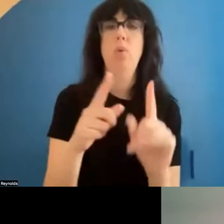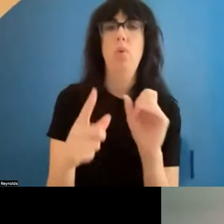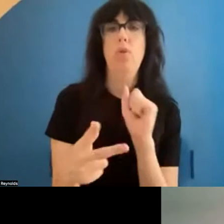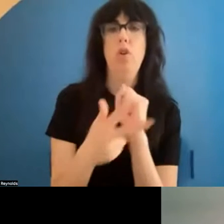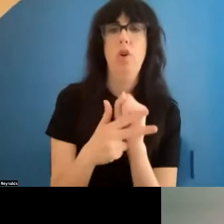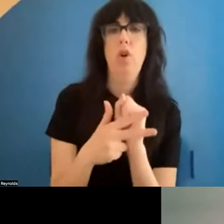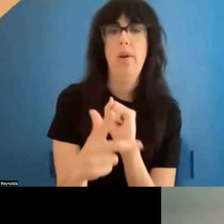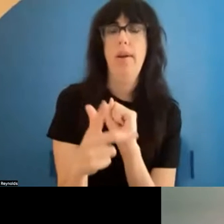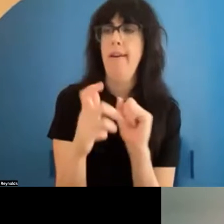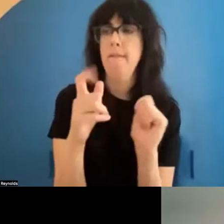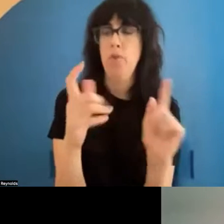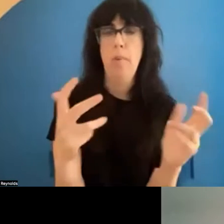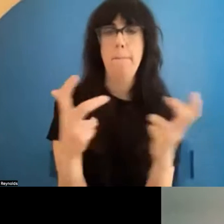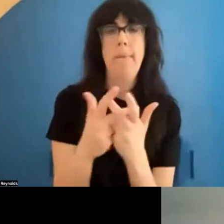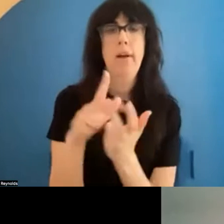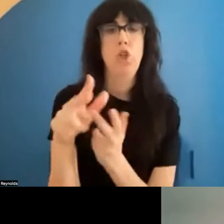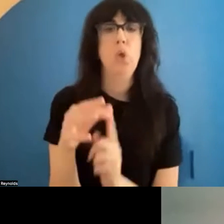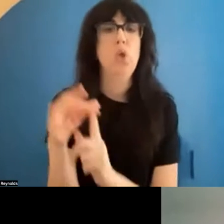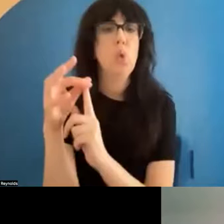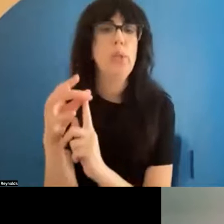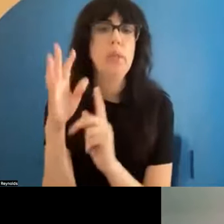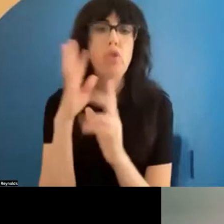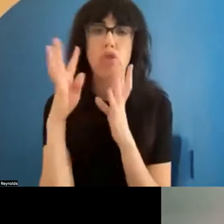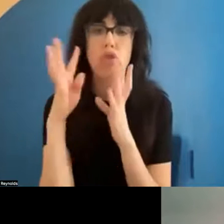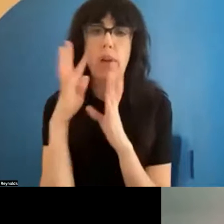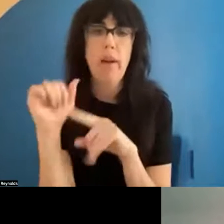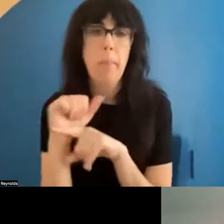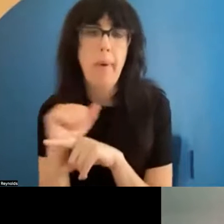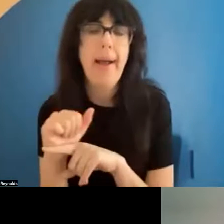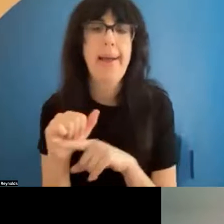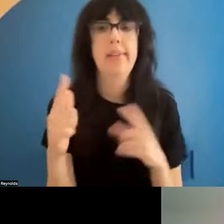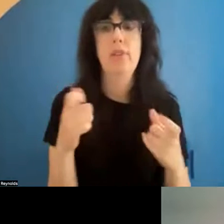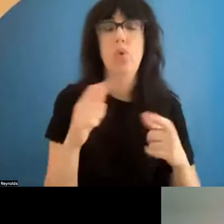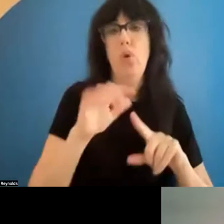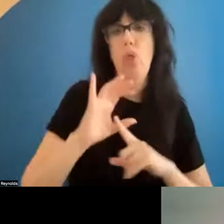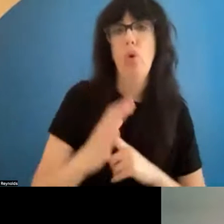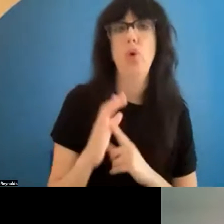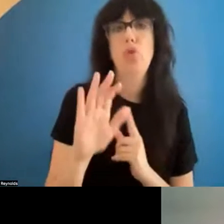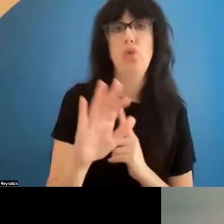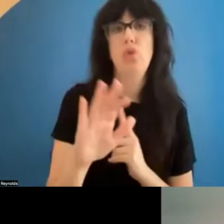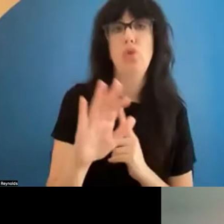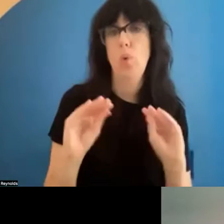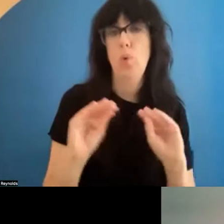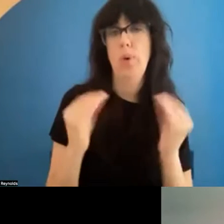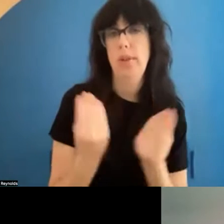creative practice or your -- the culture of your organization . So when thinking about archiving, I think people